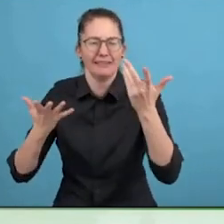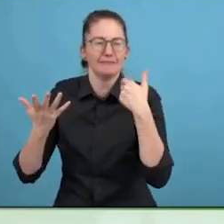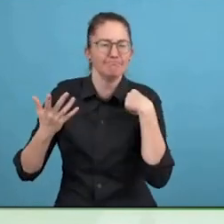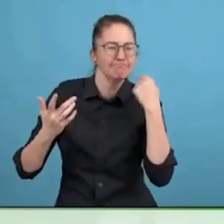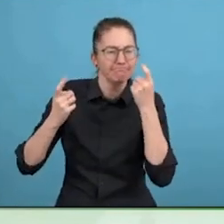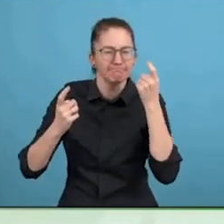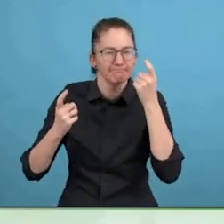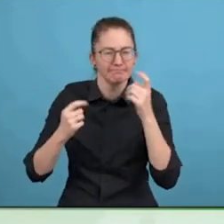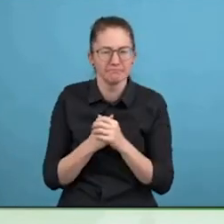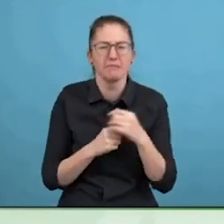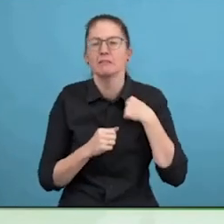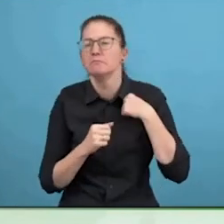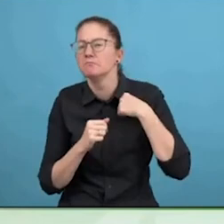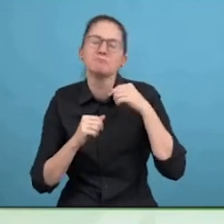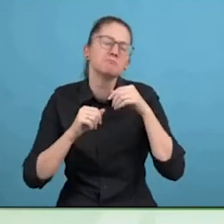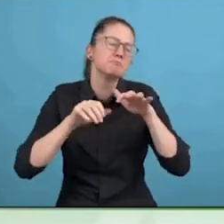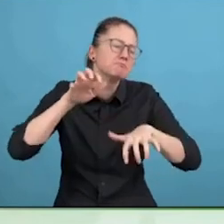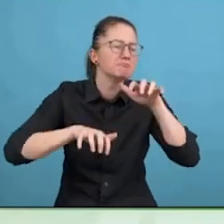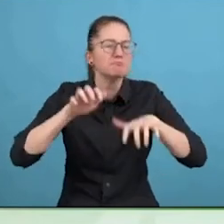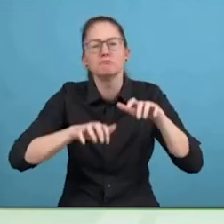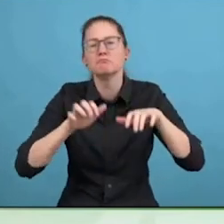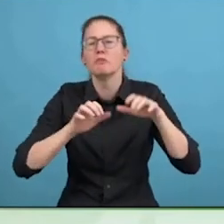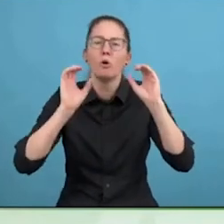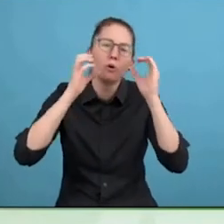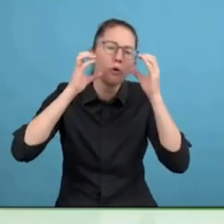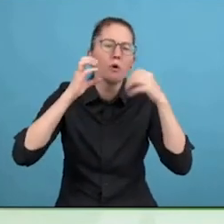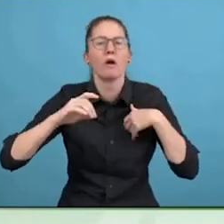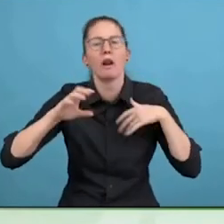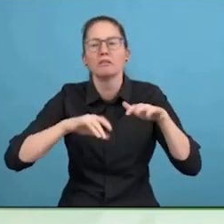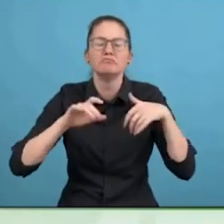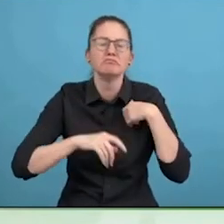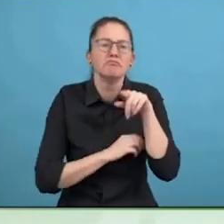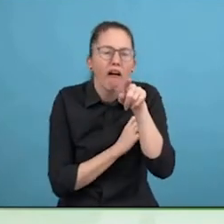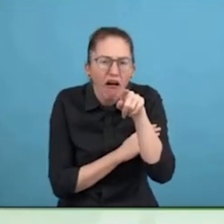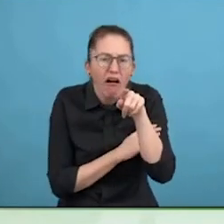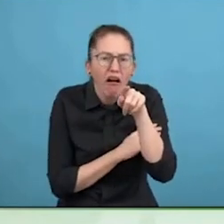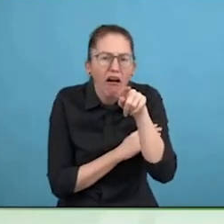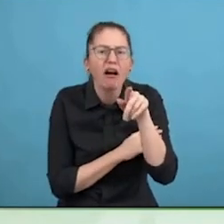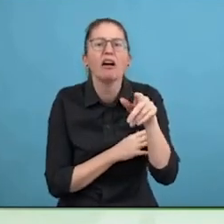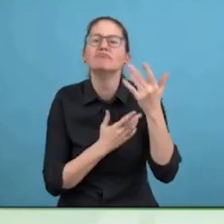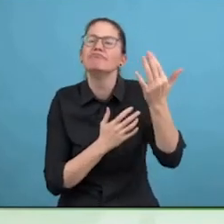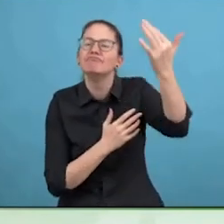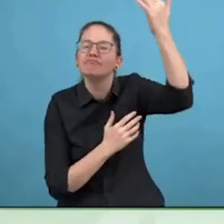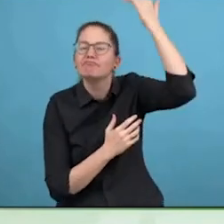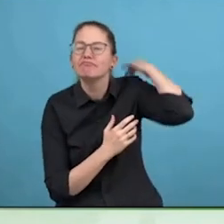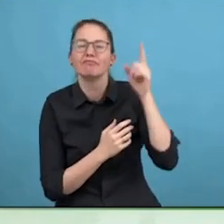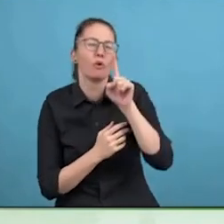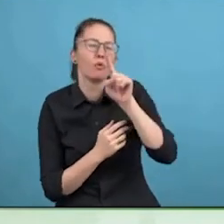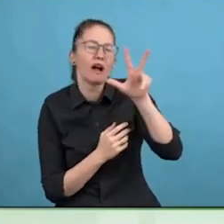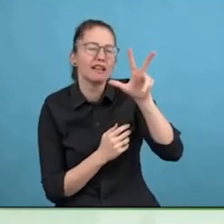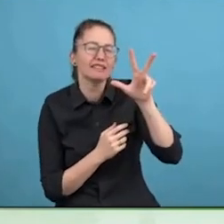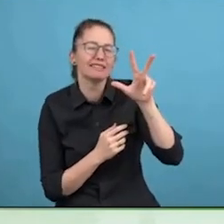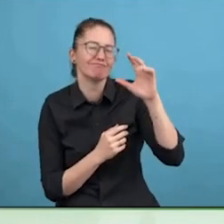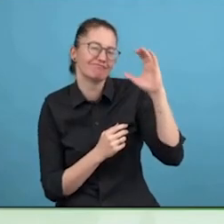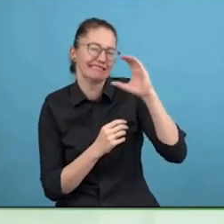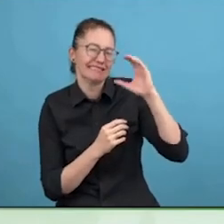and put it on a wooden frame and started for him to see clearly.